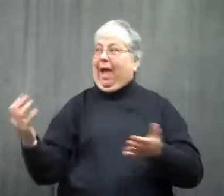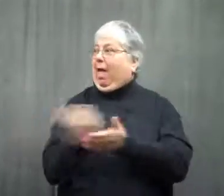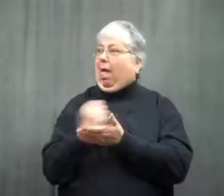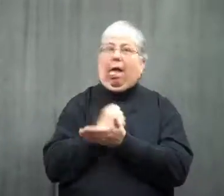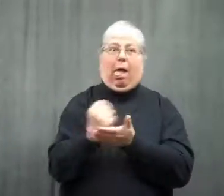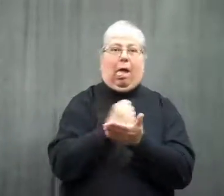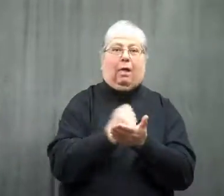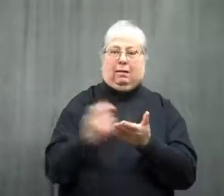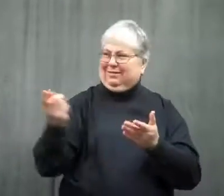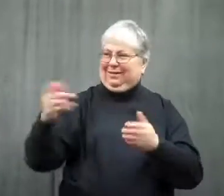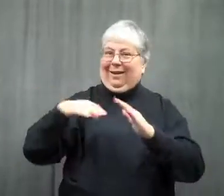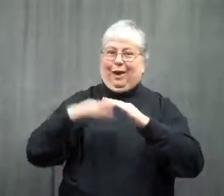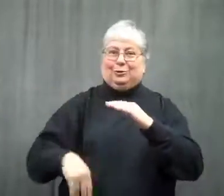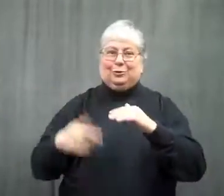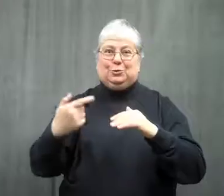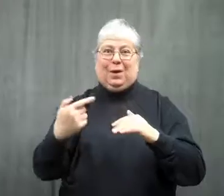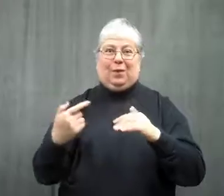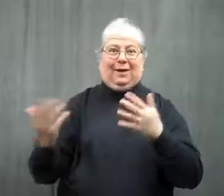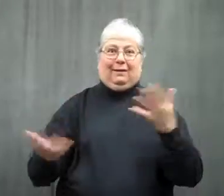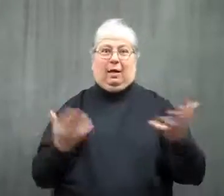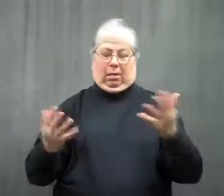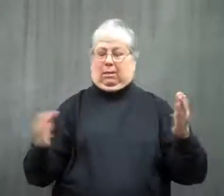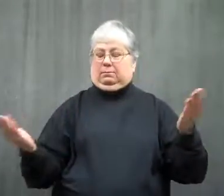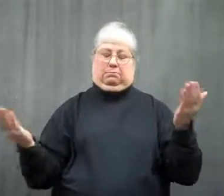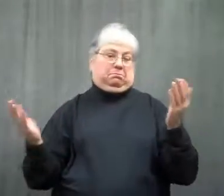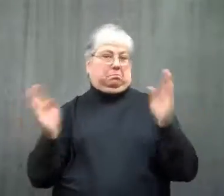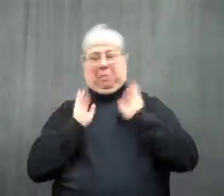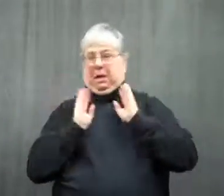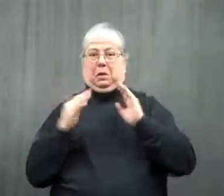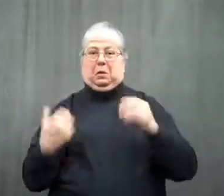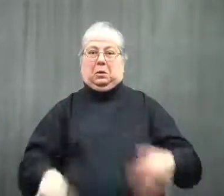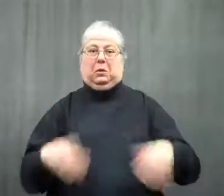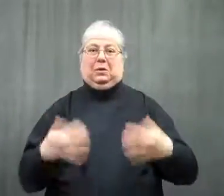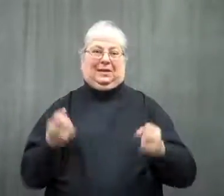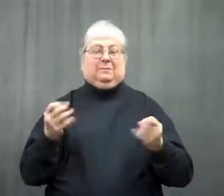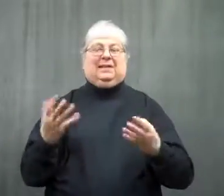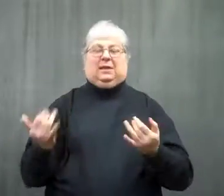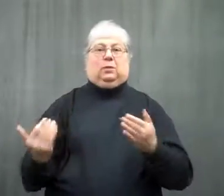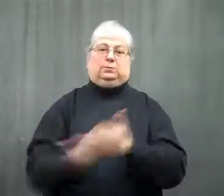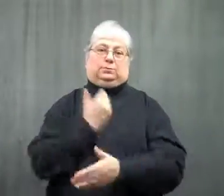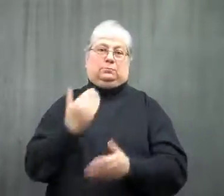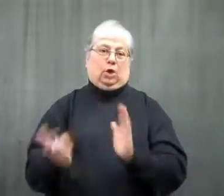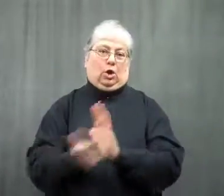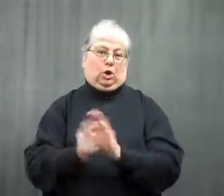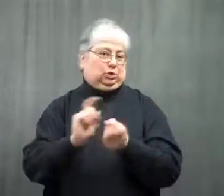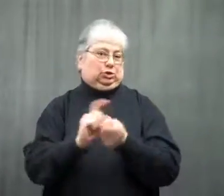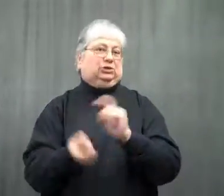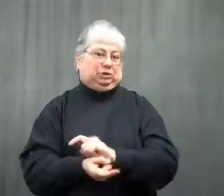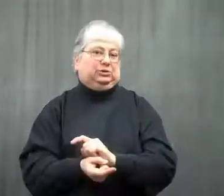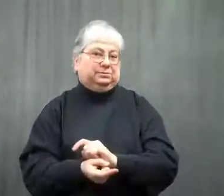who were under 21, and charged up a storm with them. Then they were in trouble. The new law has changed that.